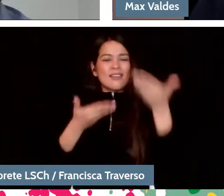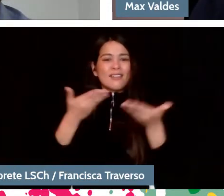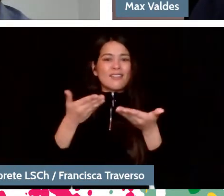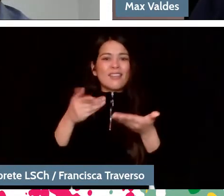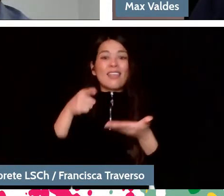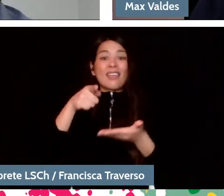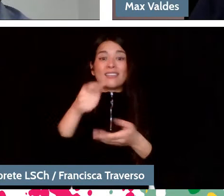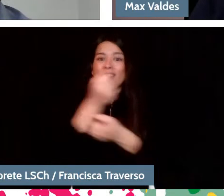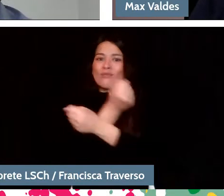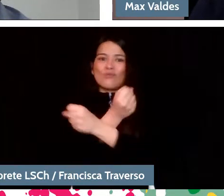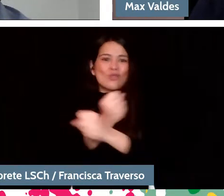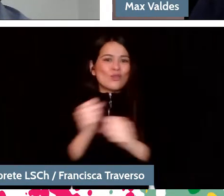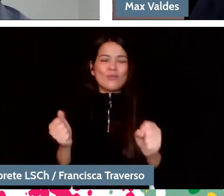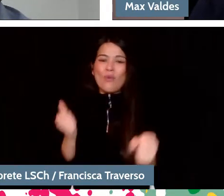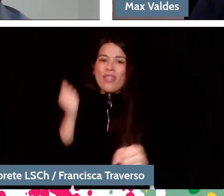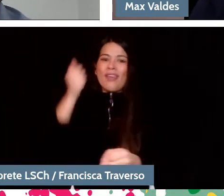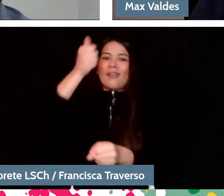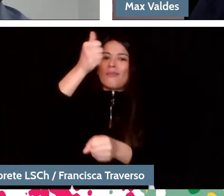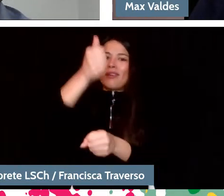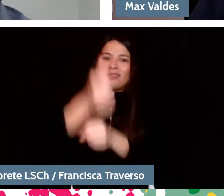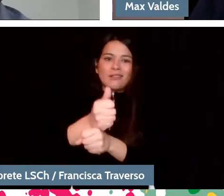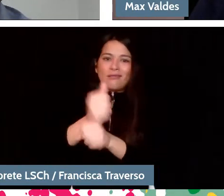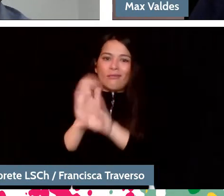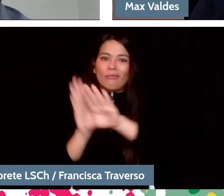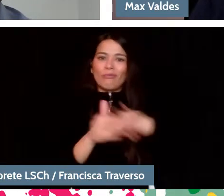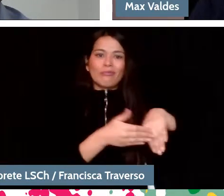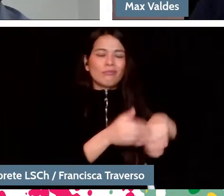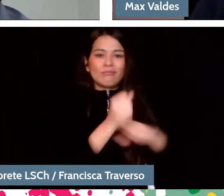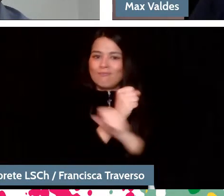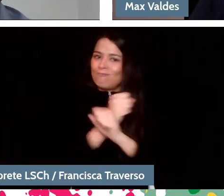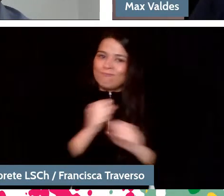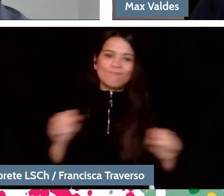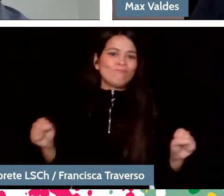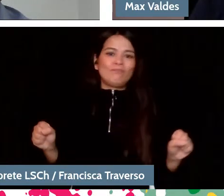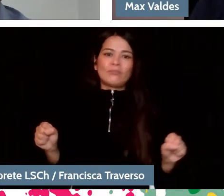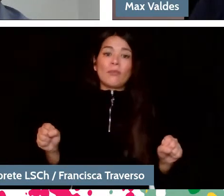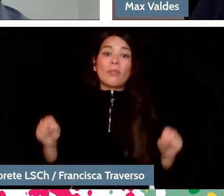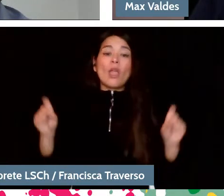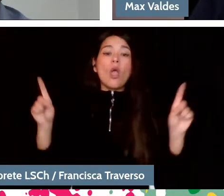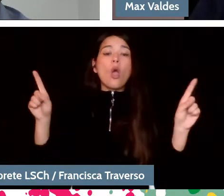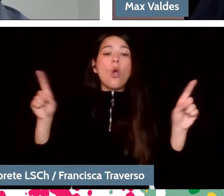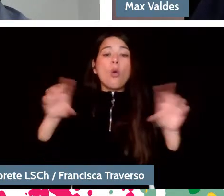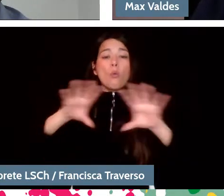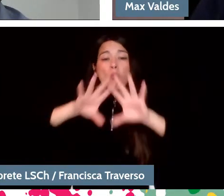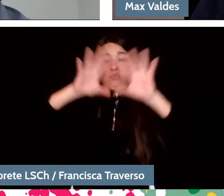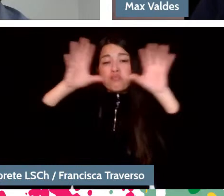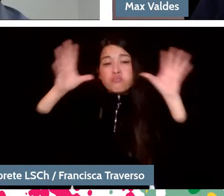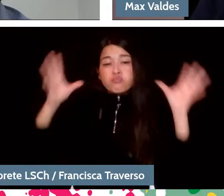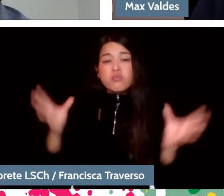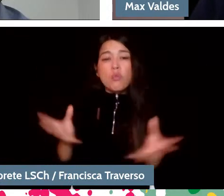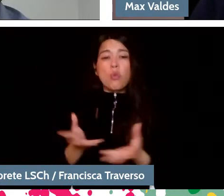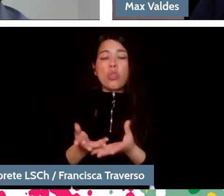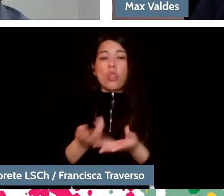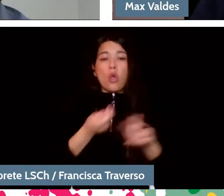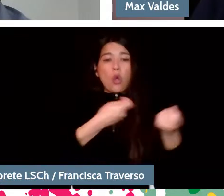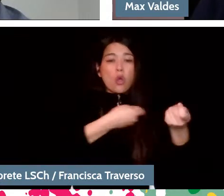It is true that the commercial world has made recordings available to millions of people.